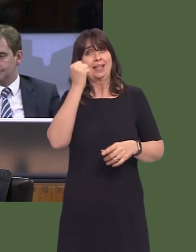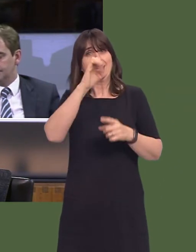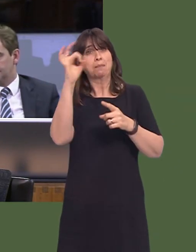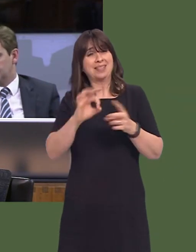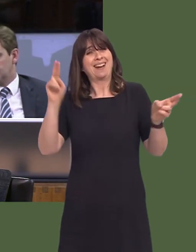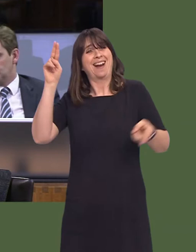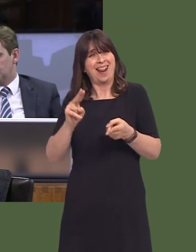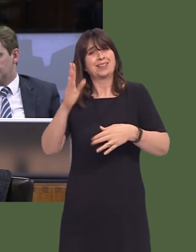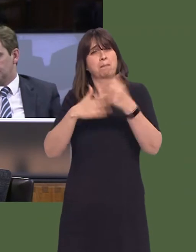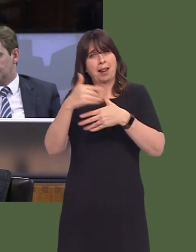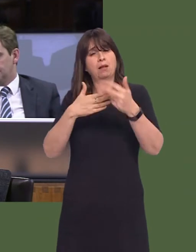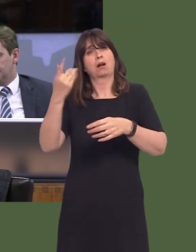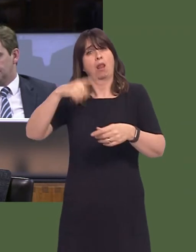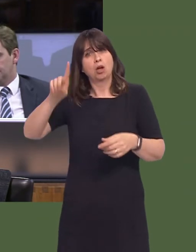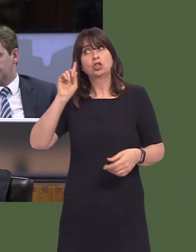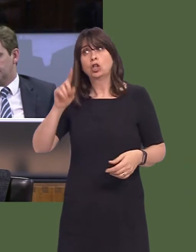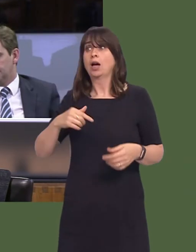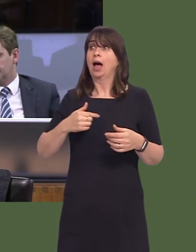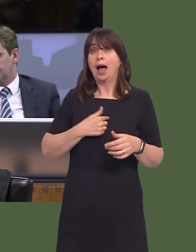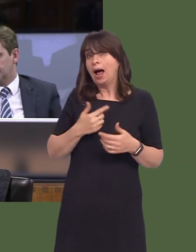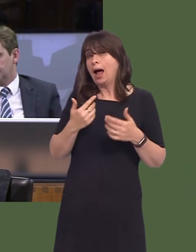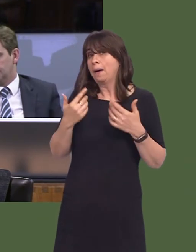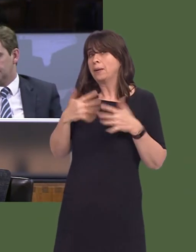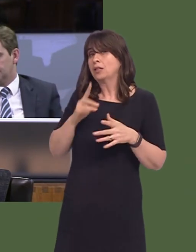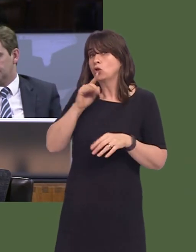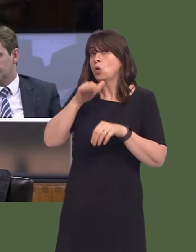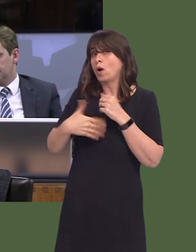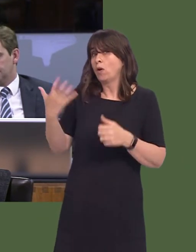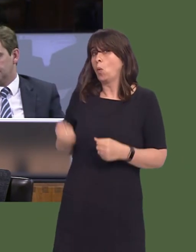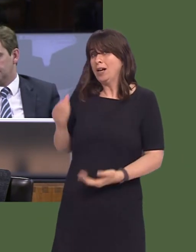in house building last year. I've indicated about wage restraint here in Wales. After